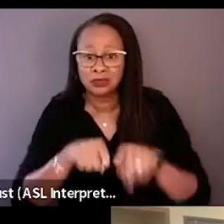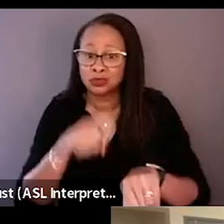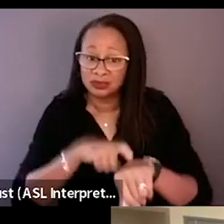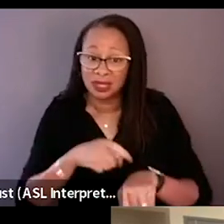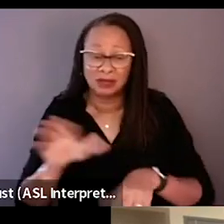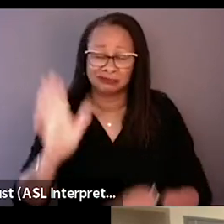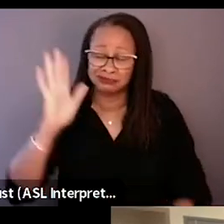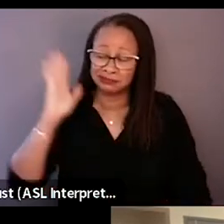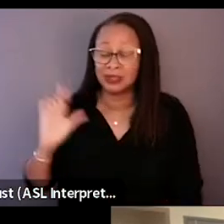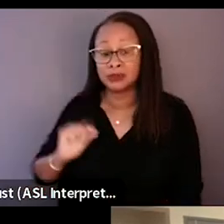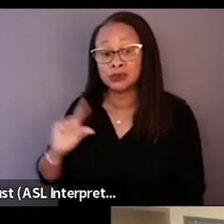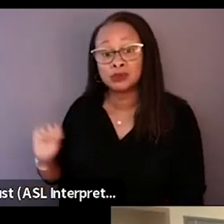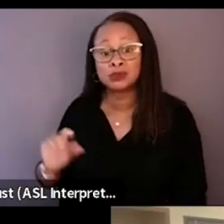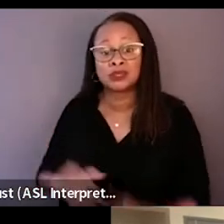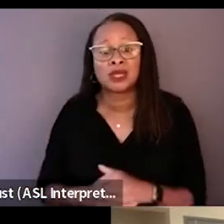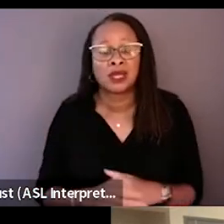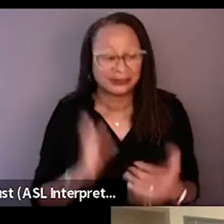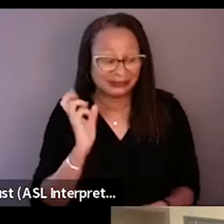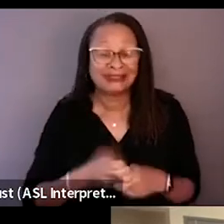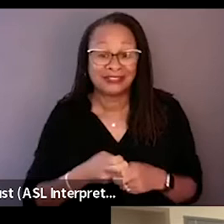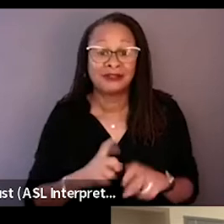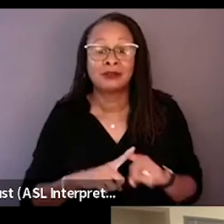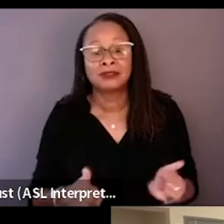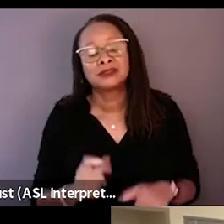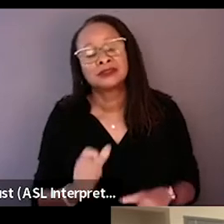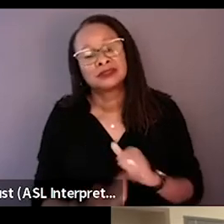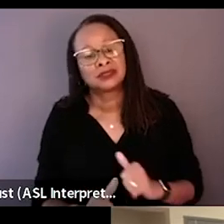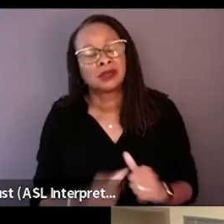And it was difficult, but yet there is a point in time